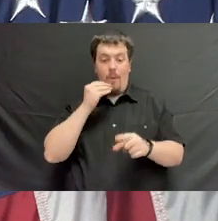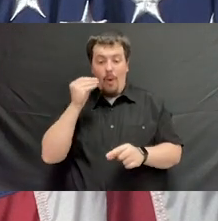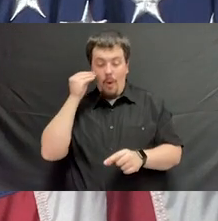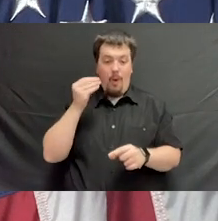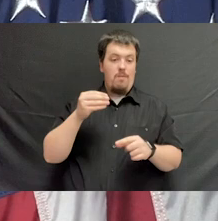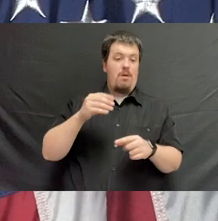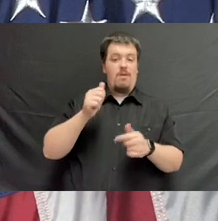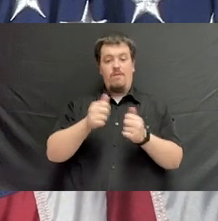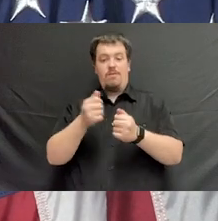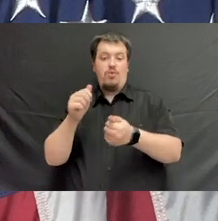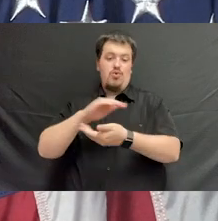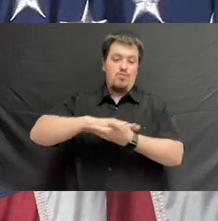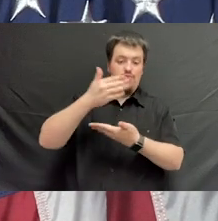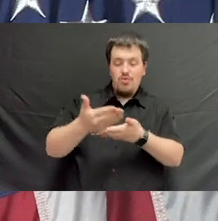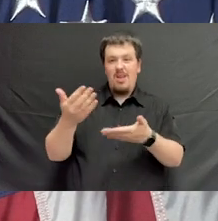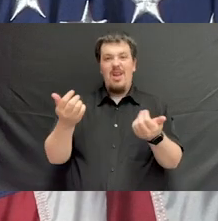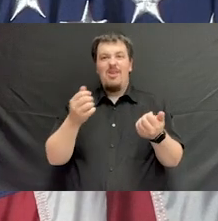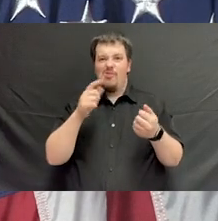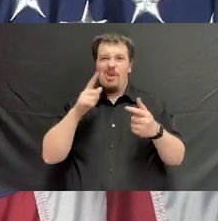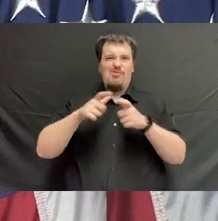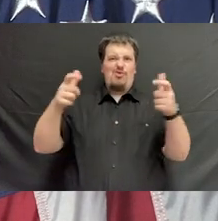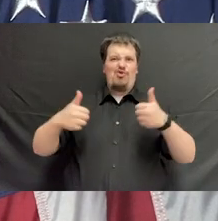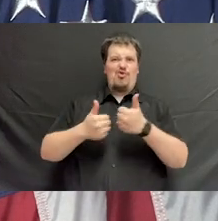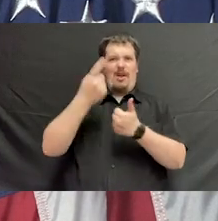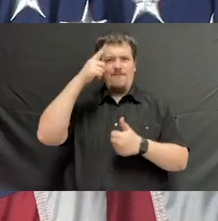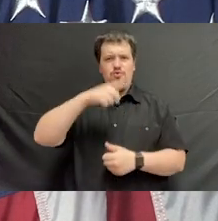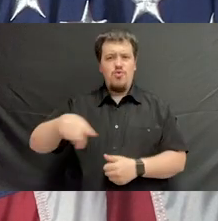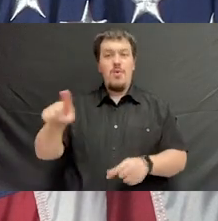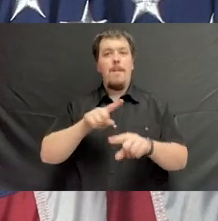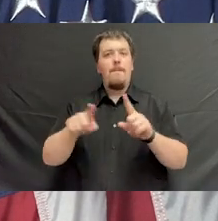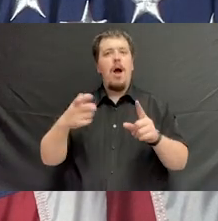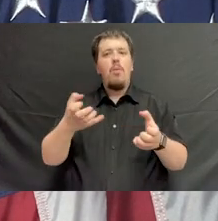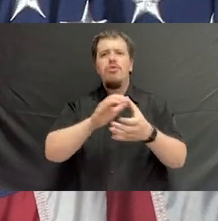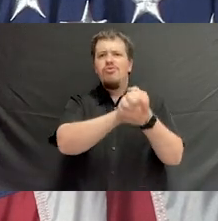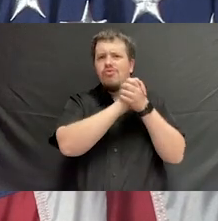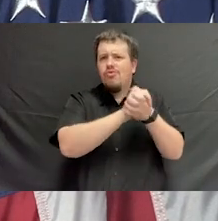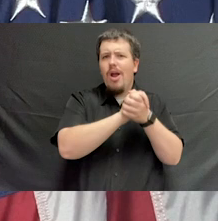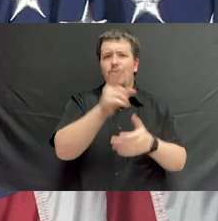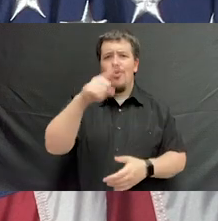with our PDAs, our computers. It's created a real challenge for you all. But I want to congratulate you